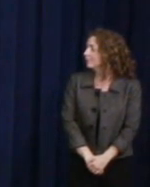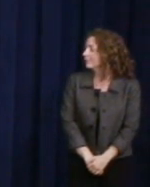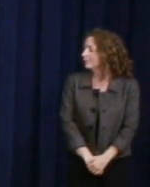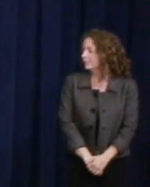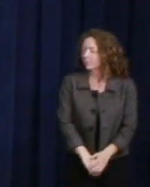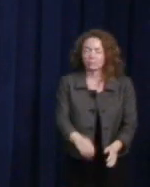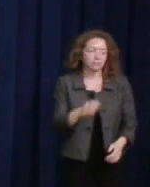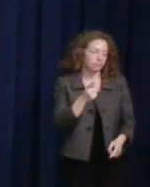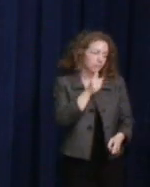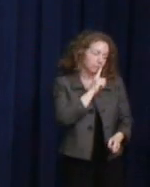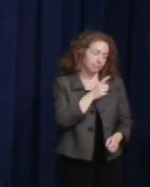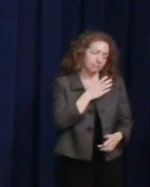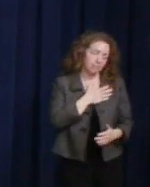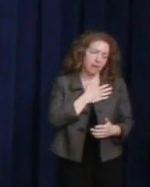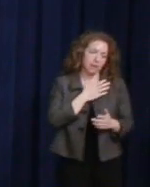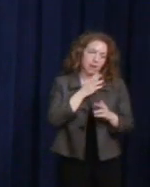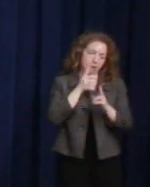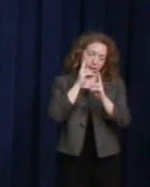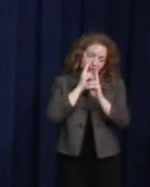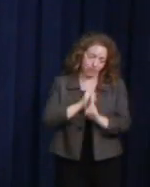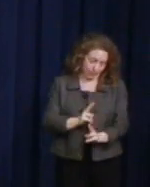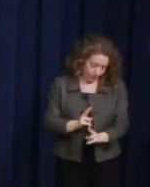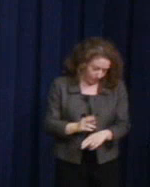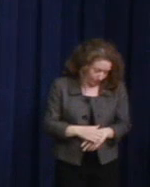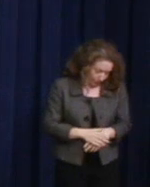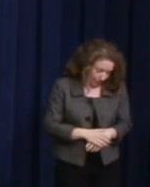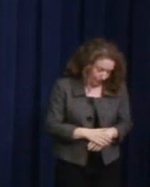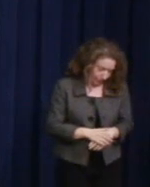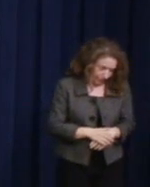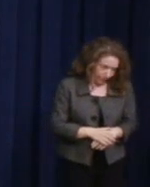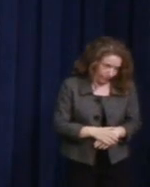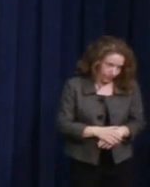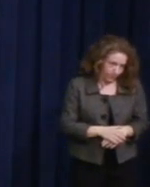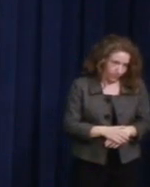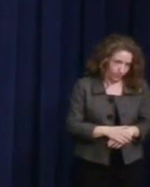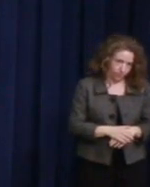to be able to talk about leaders in our country